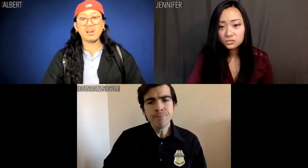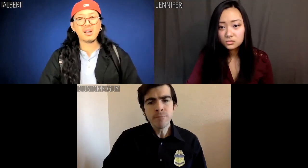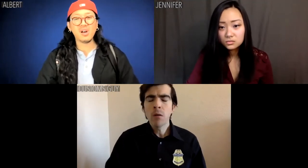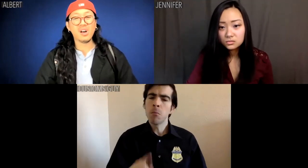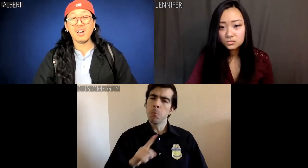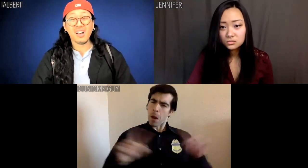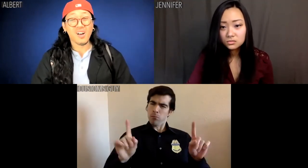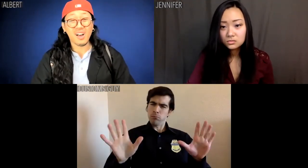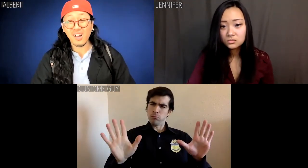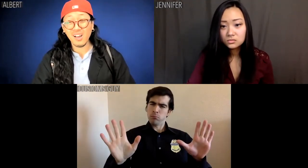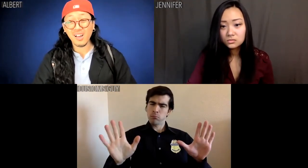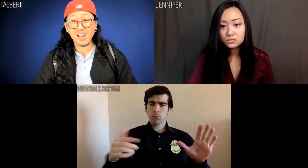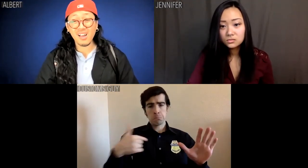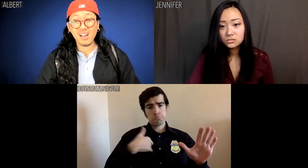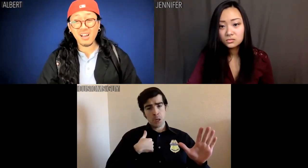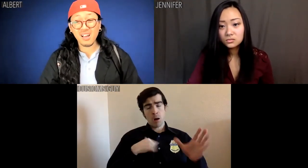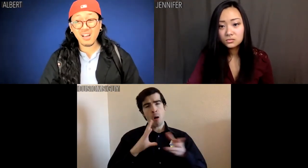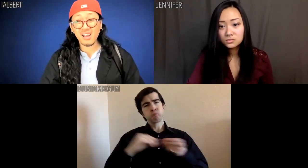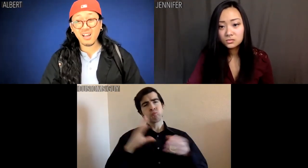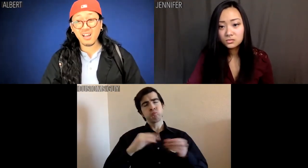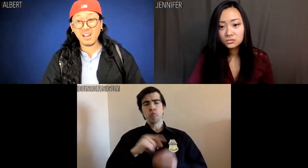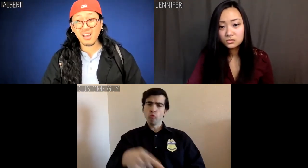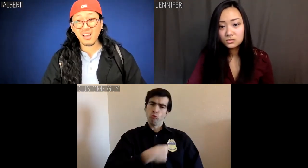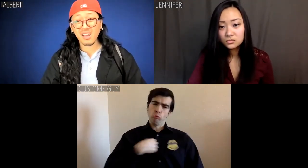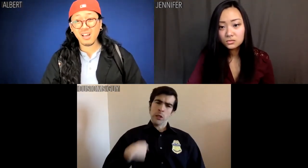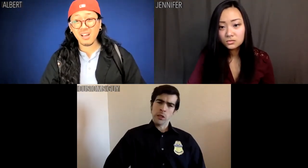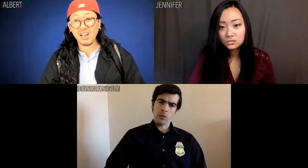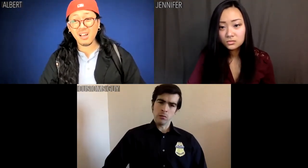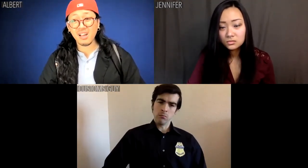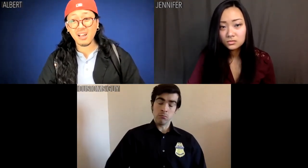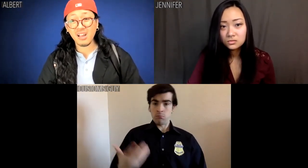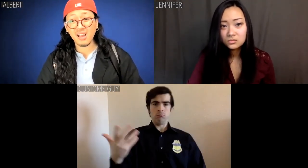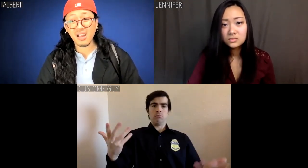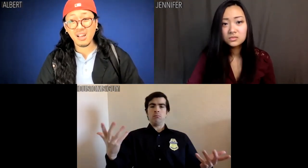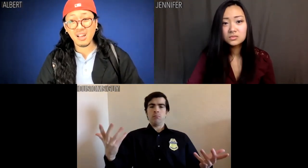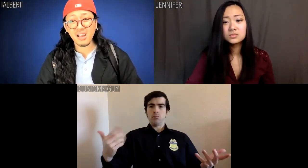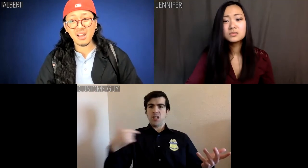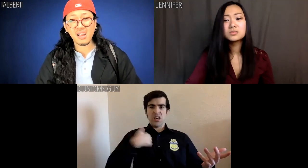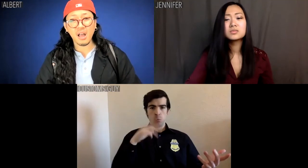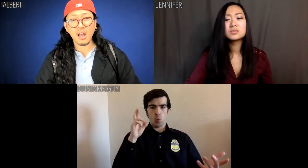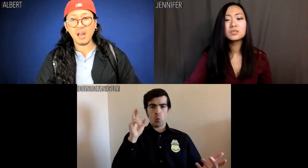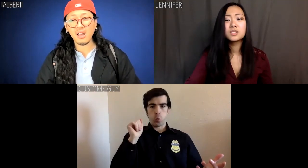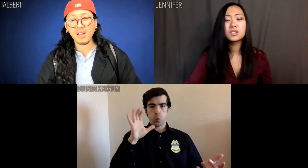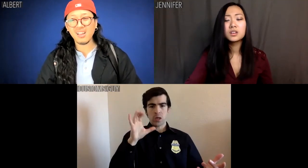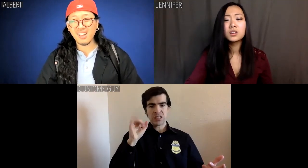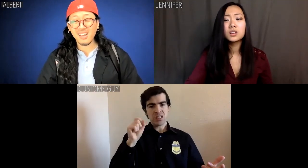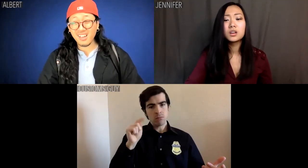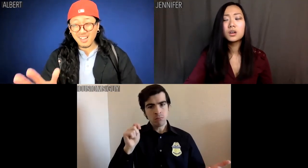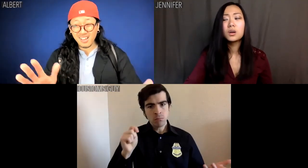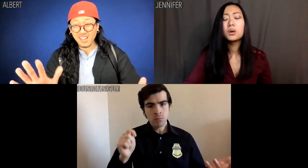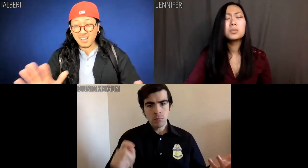But when I say you're Chinese, I'm a racist.